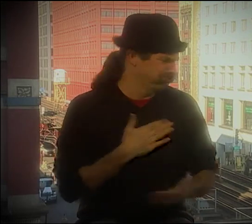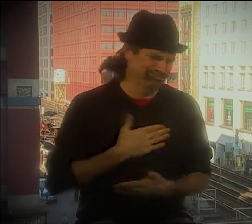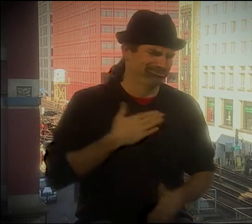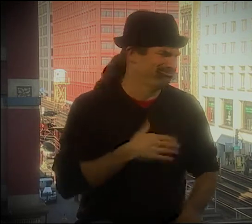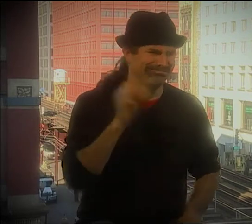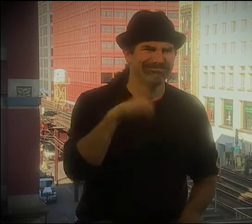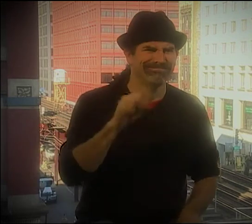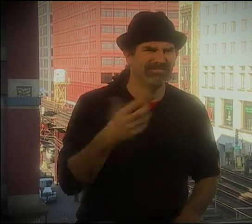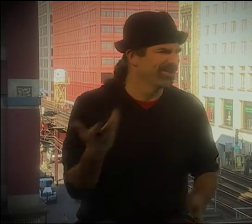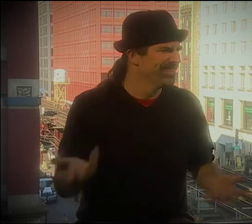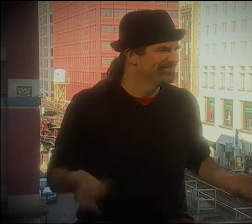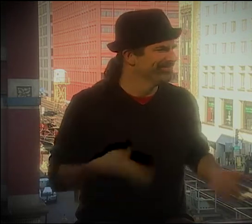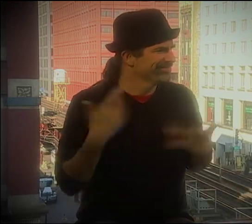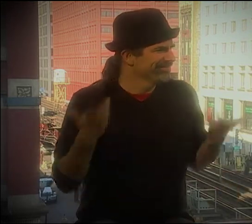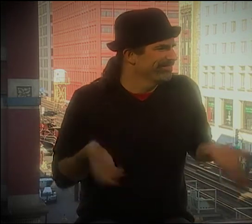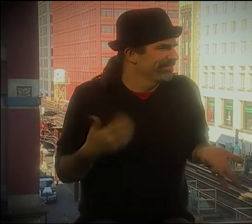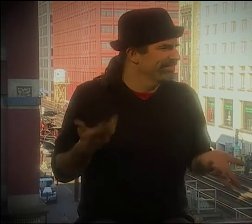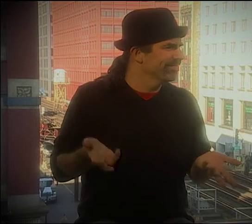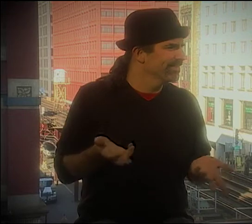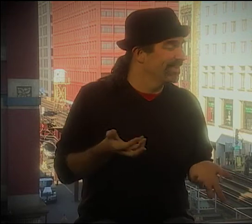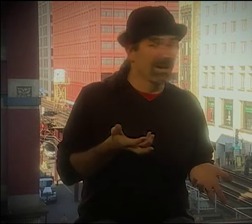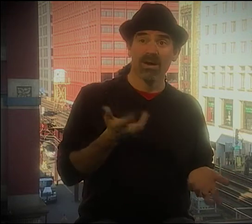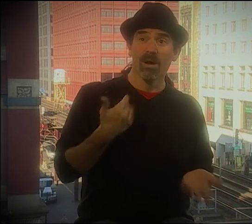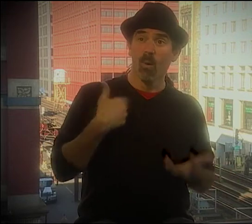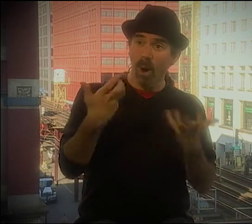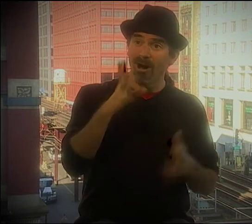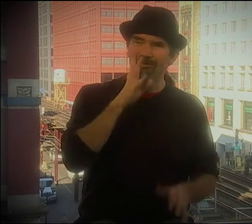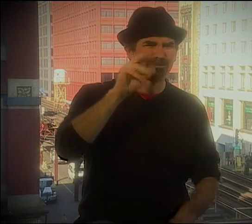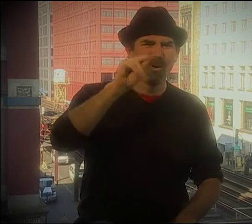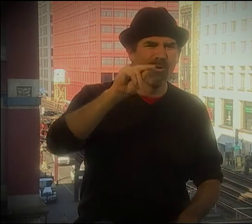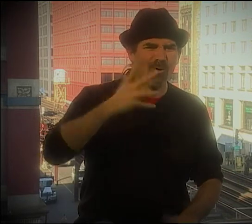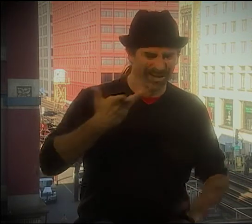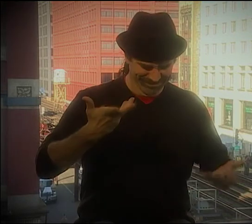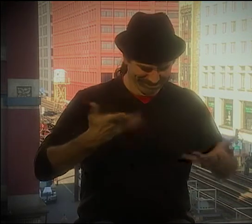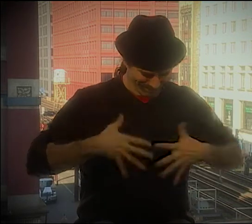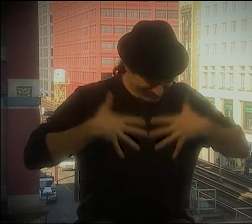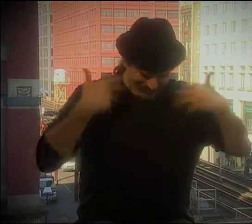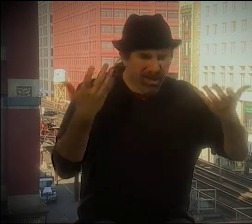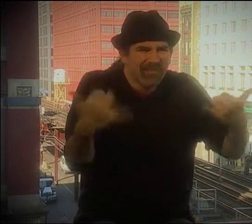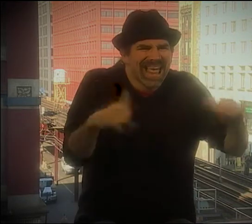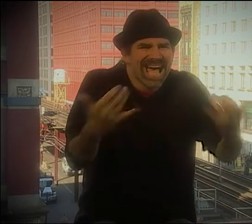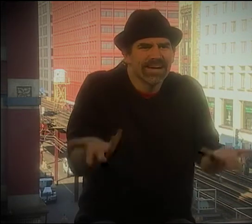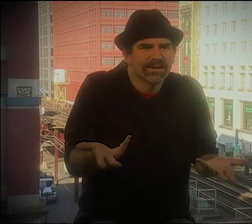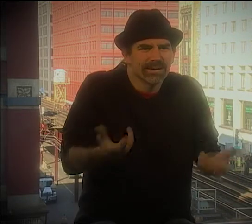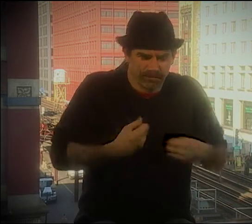AND I JUST TALKED AND TALKED MY WAY THROUGH IT. AND I REALLY ENJOYED IT. IT WAS LIKE SIGNING. IT WAS TALKING.